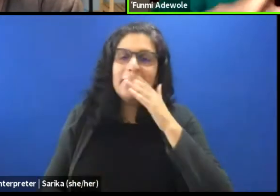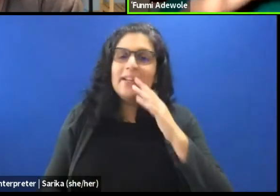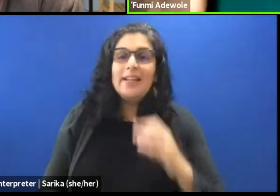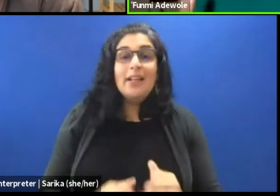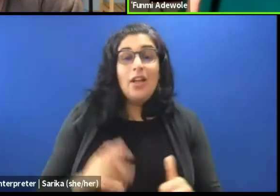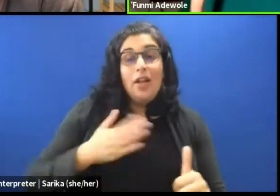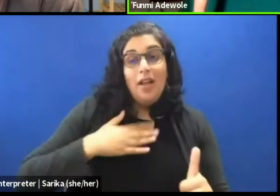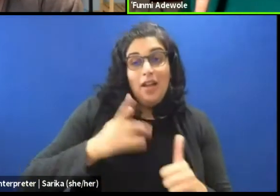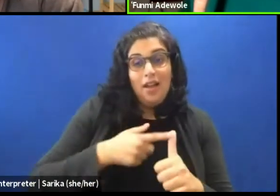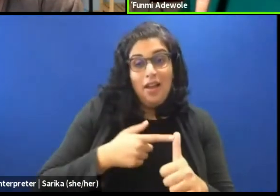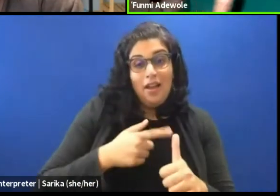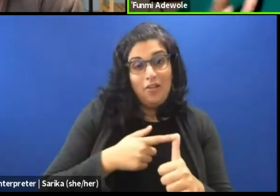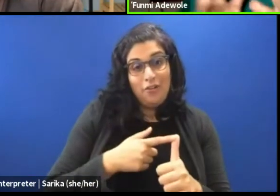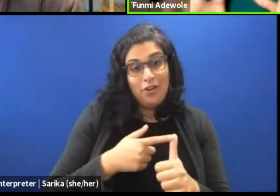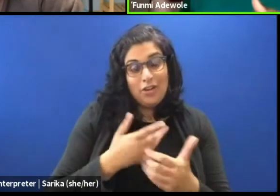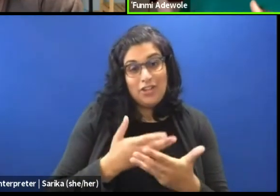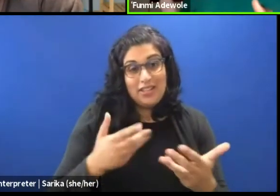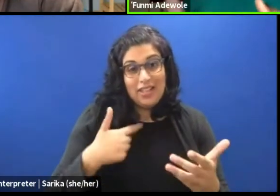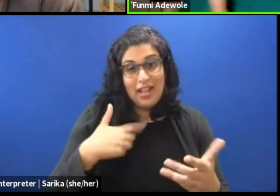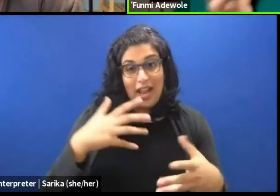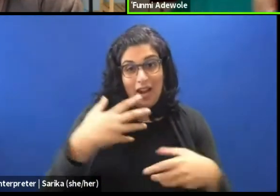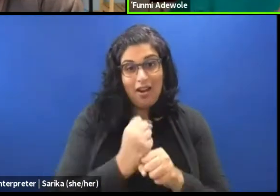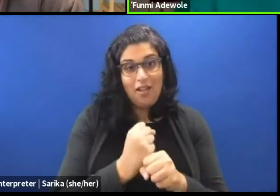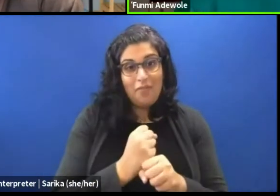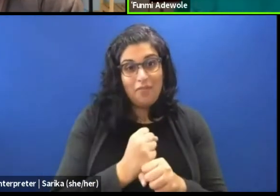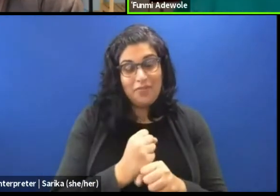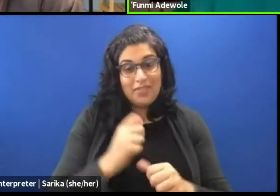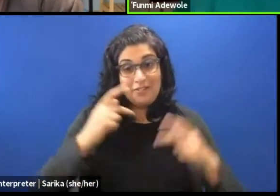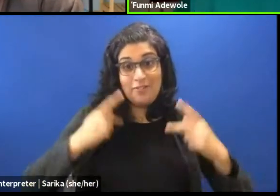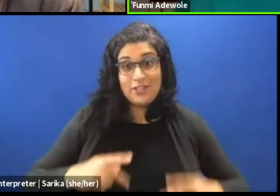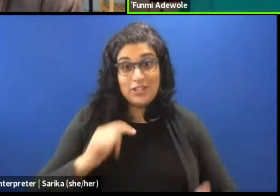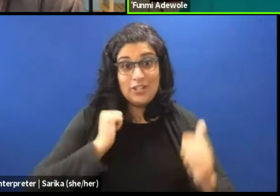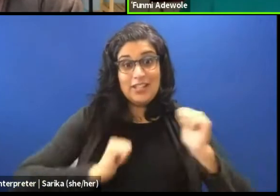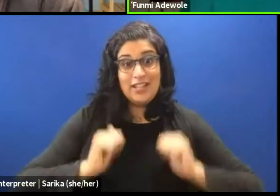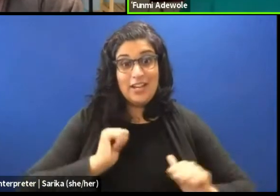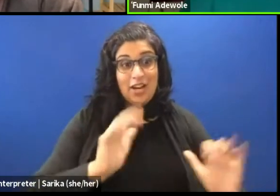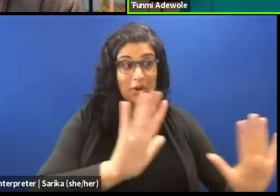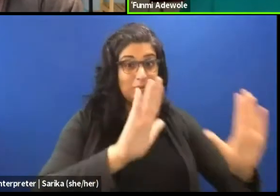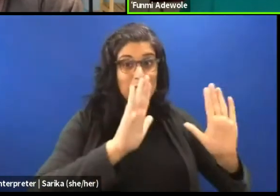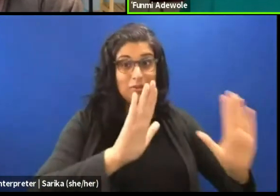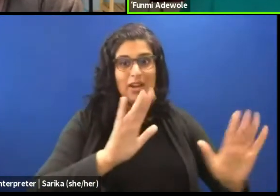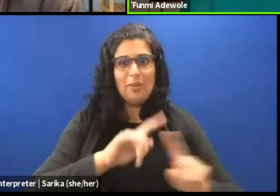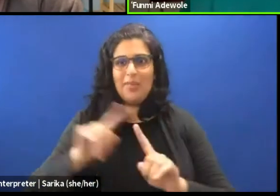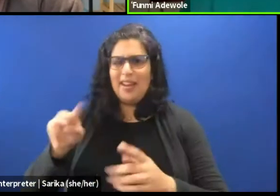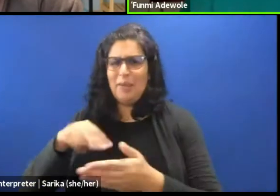In a physical theater, first of all, it went down well, but then I performed in a dance festival